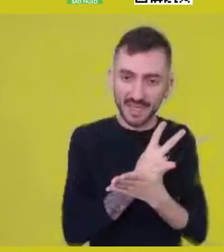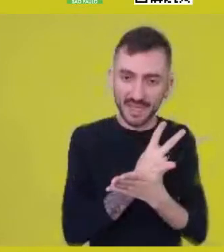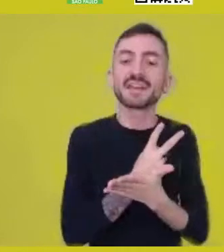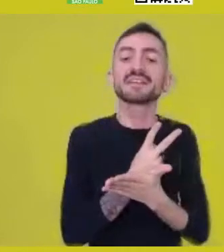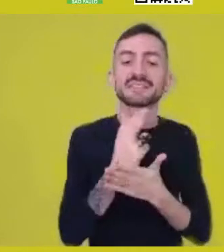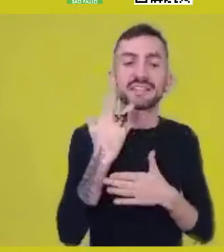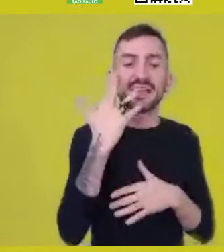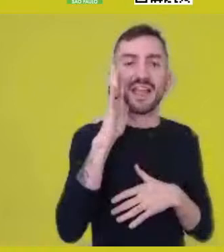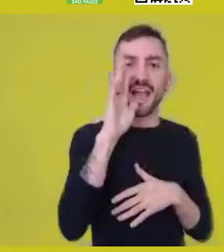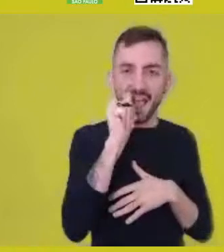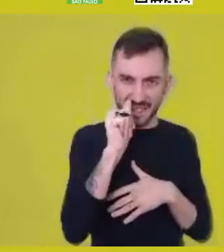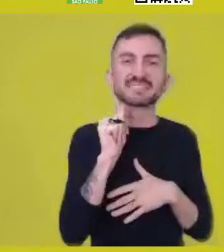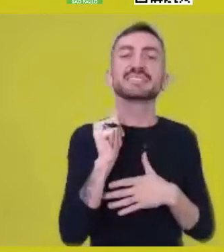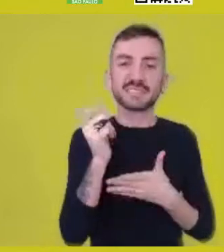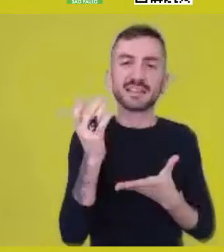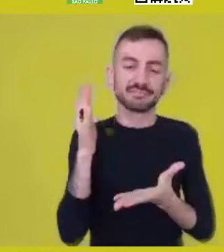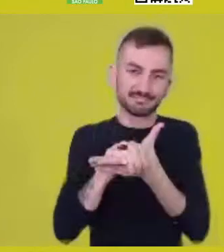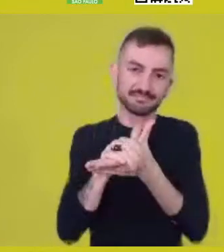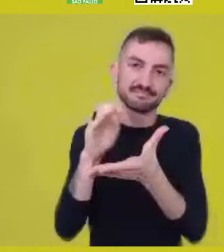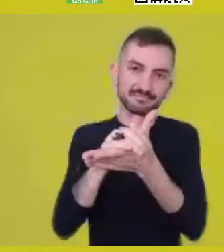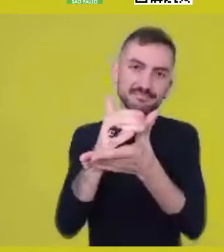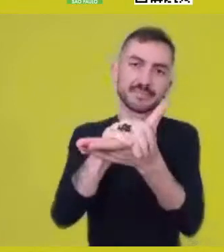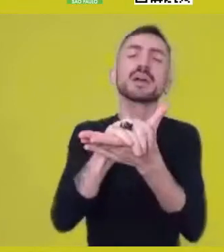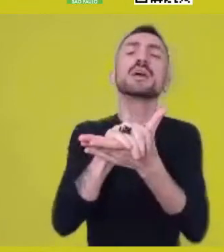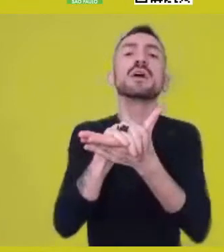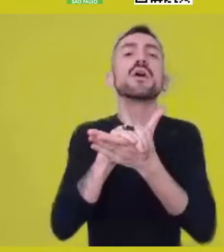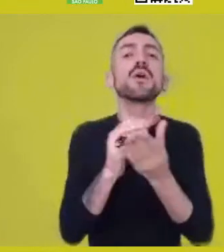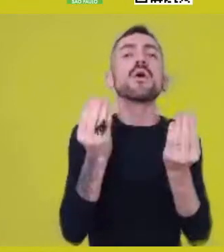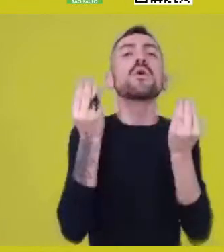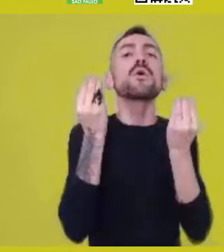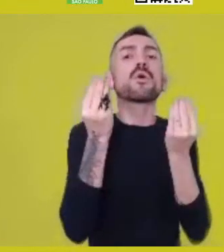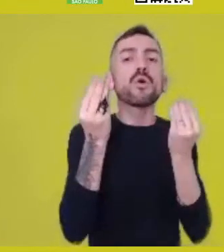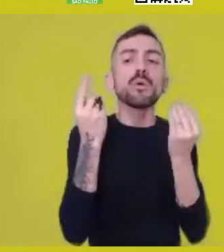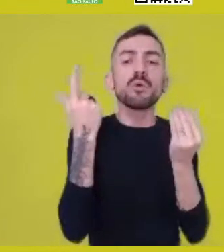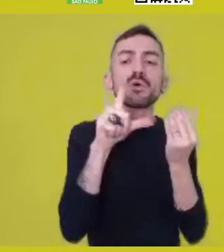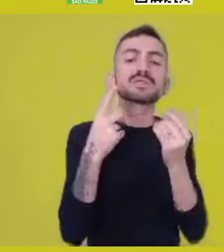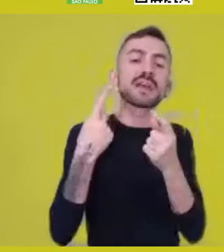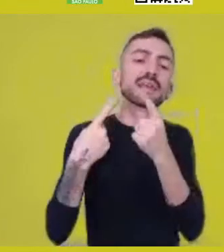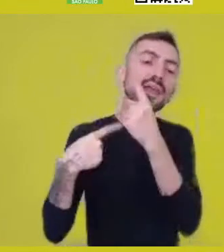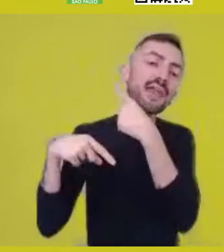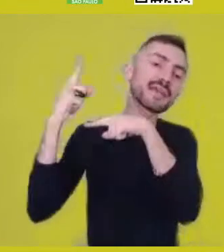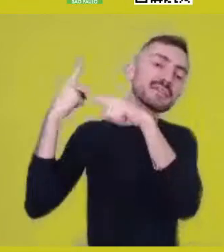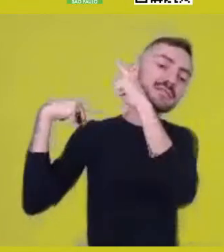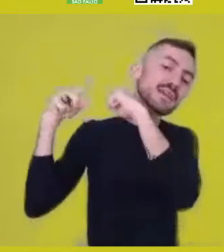how they can retrieve their ancestry,